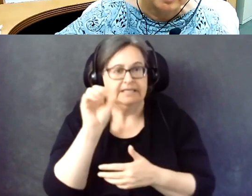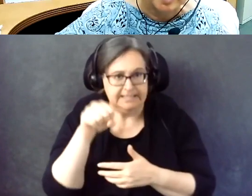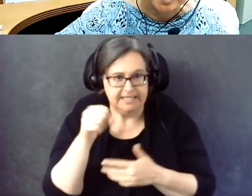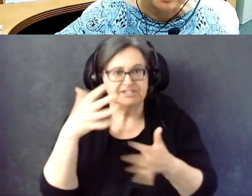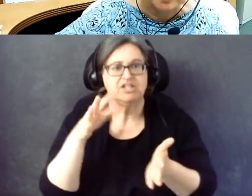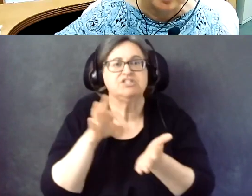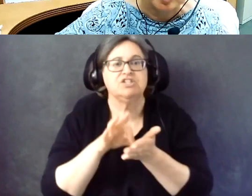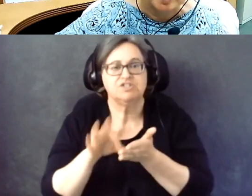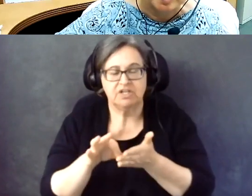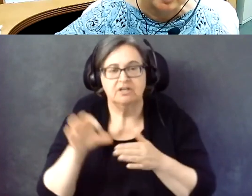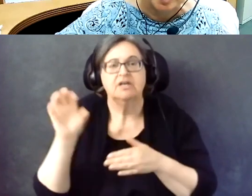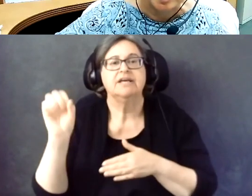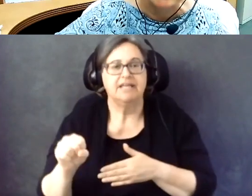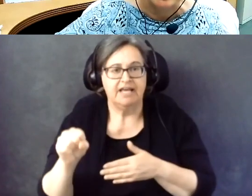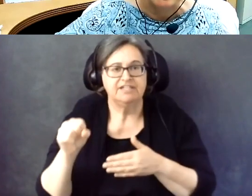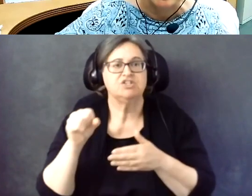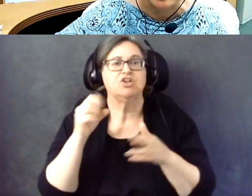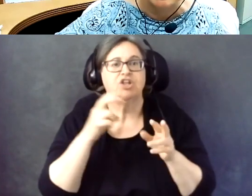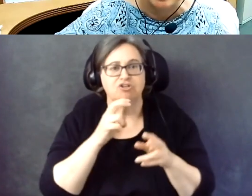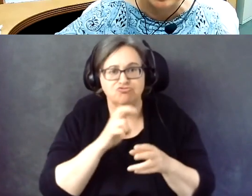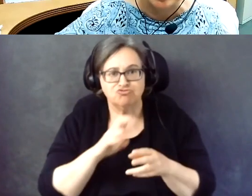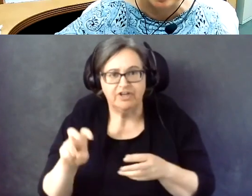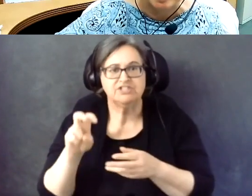And then yes, it's been counted.